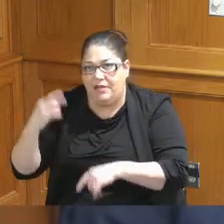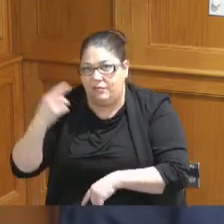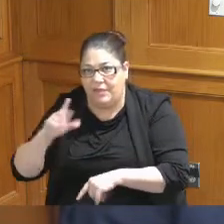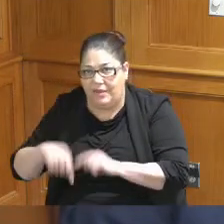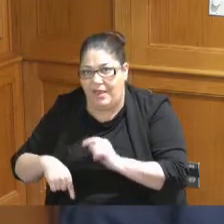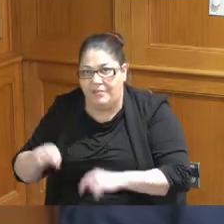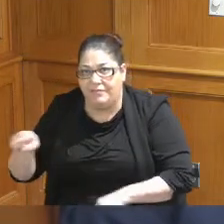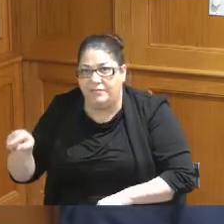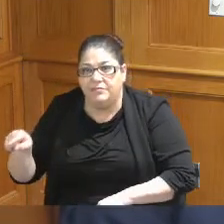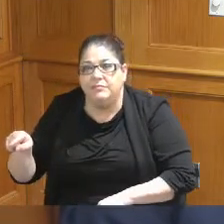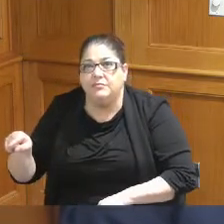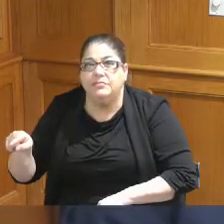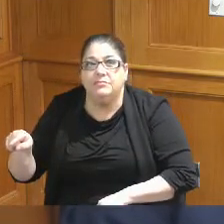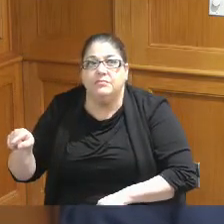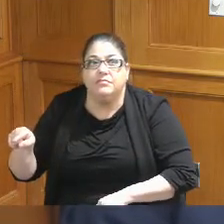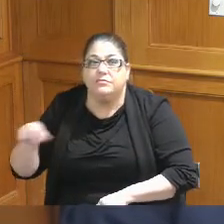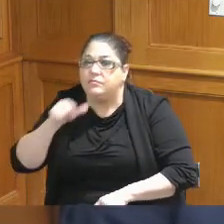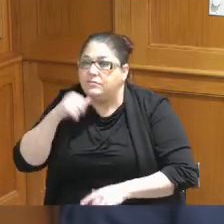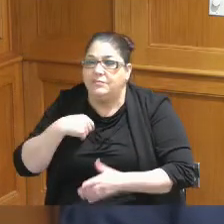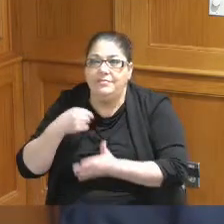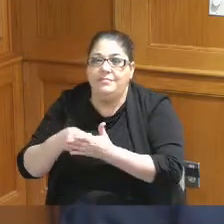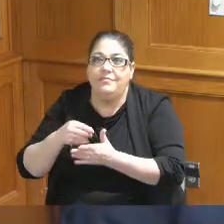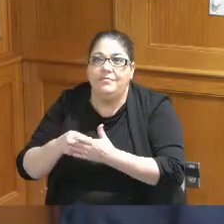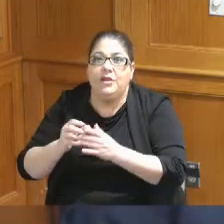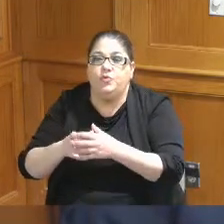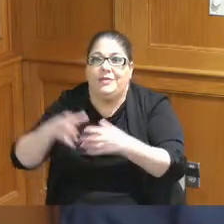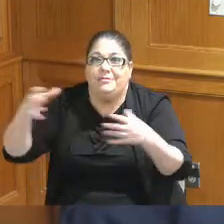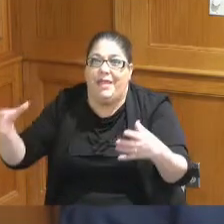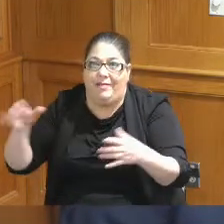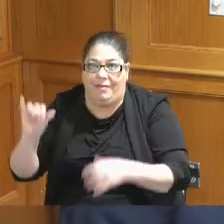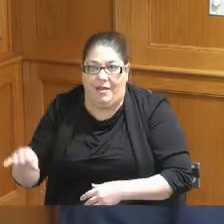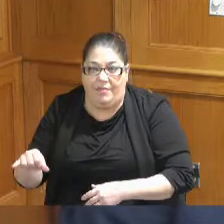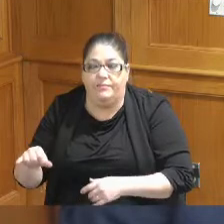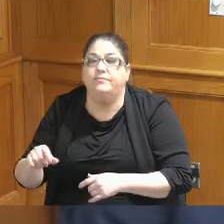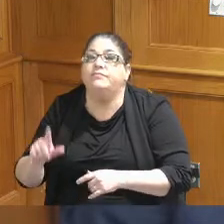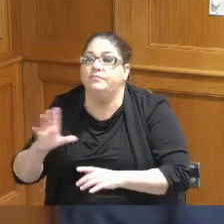and that we Frankly don't have the money to do the expansion and so then we said all right